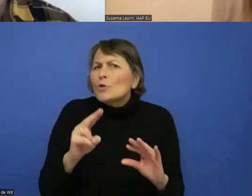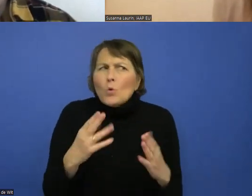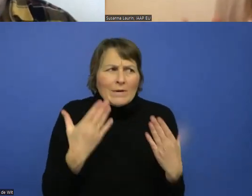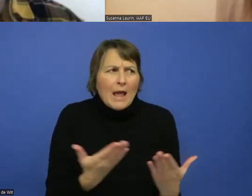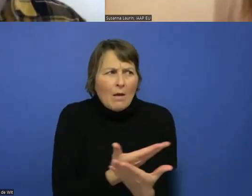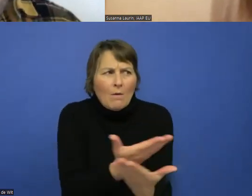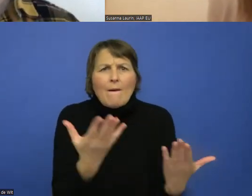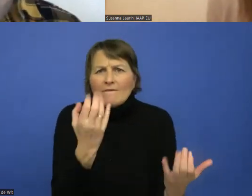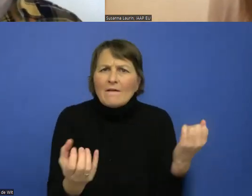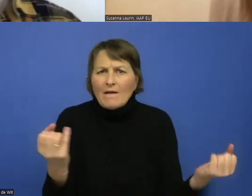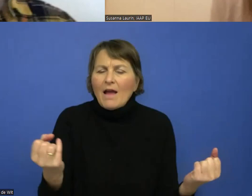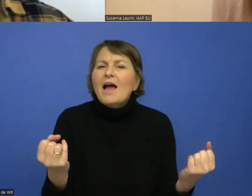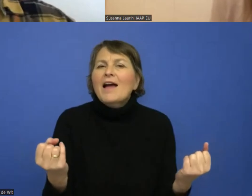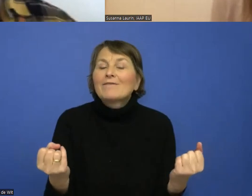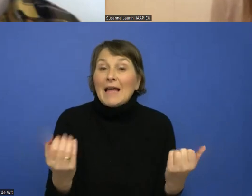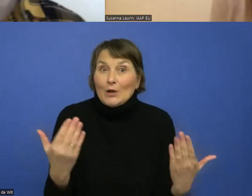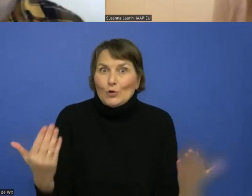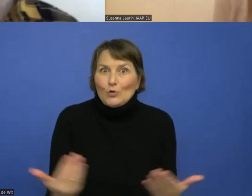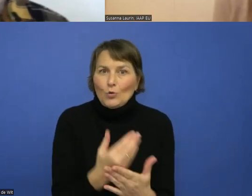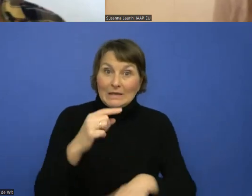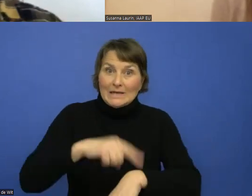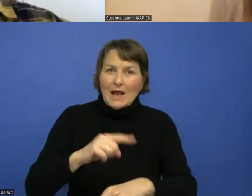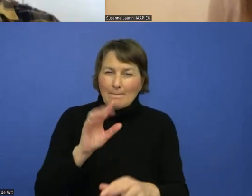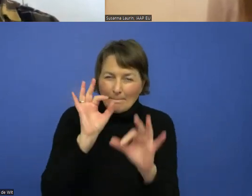I'm just focusing on the EU.